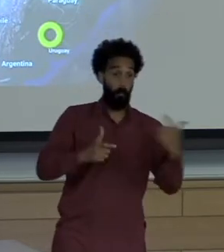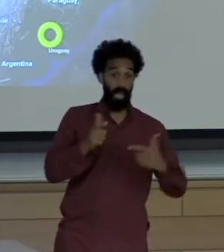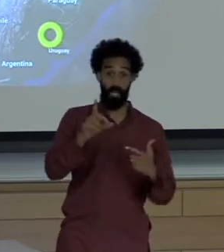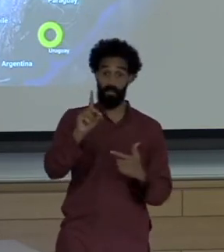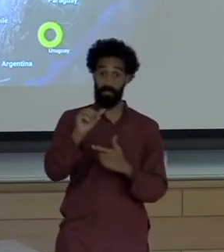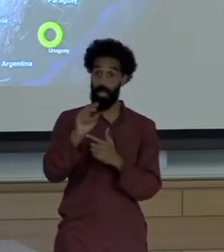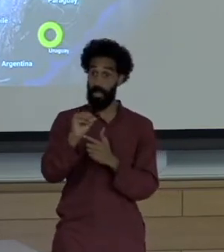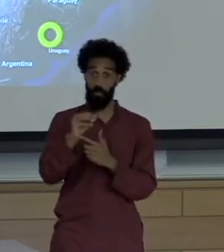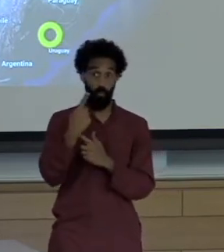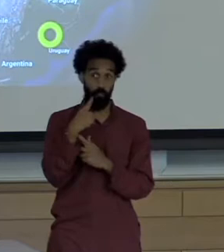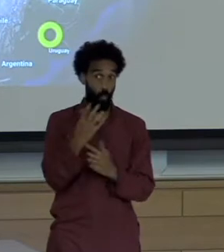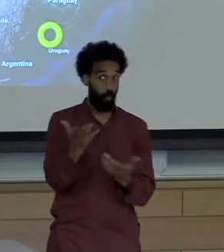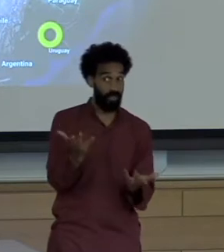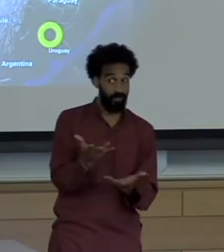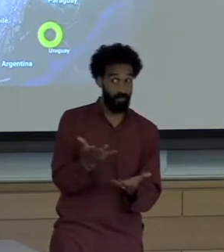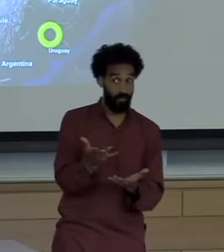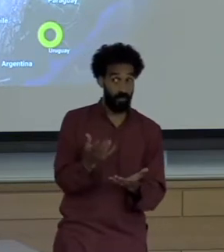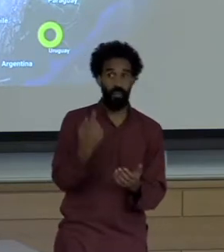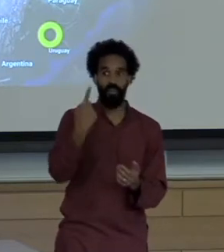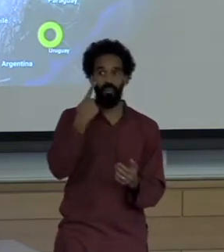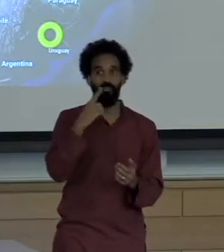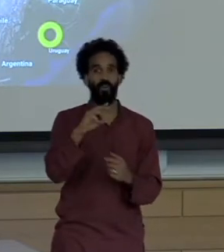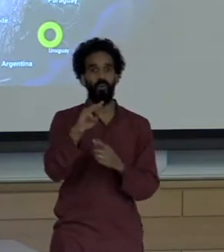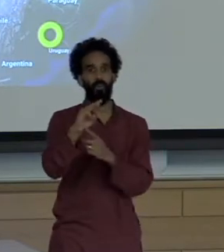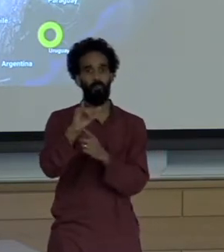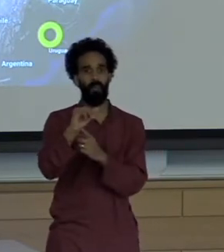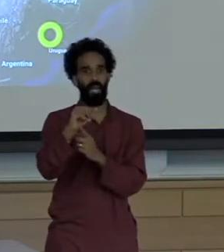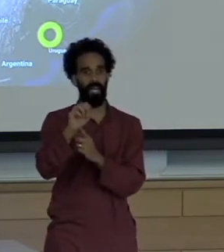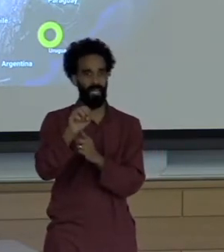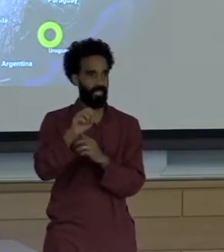power mines and mining complexes and